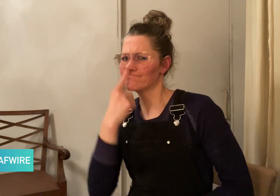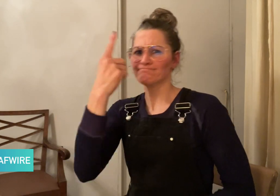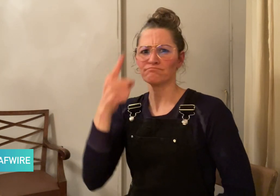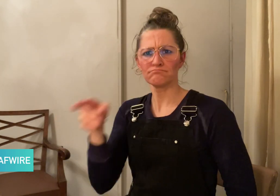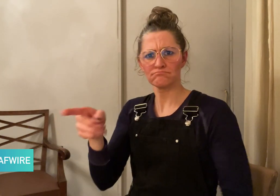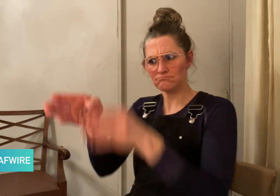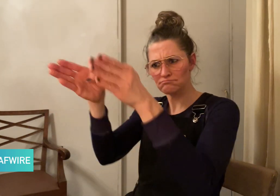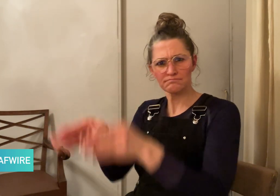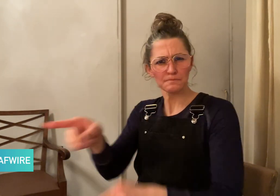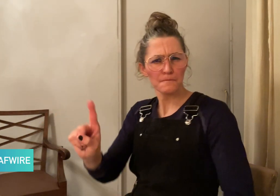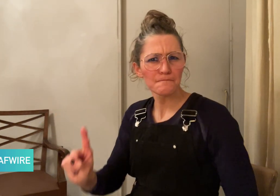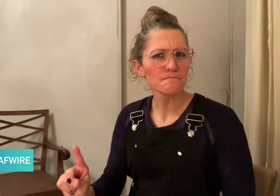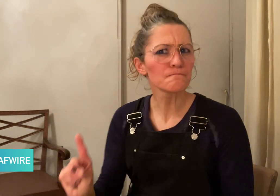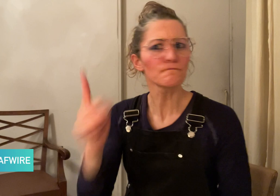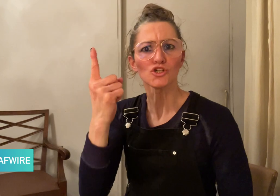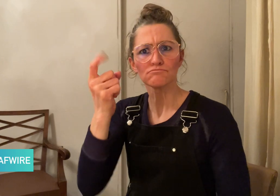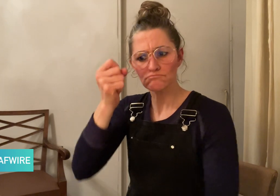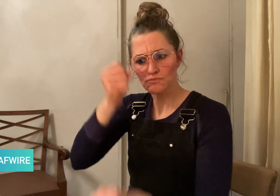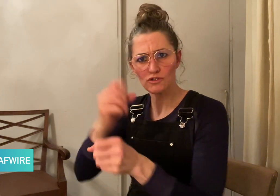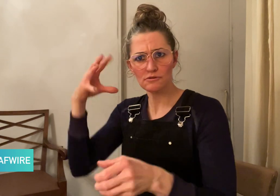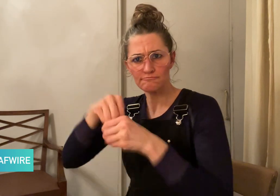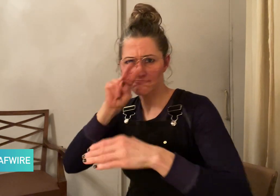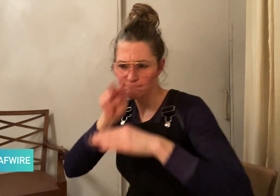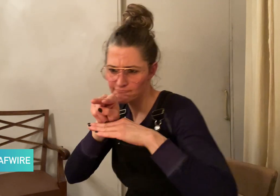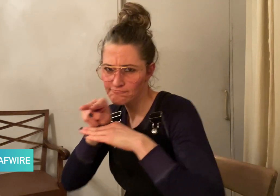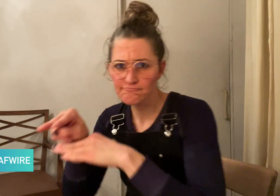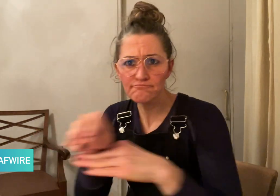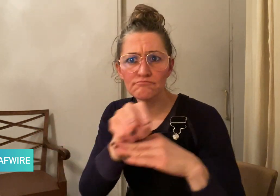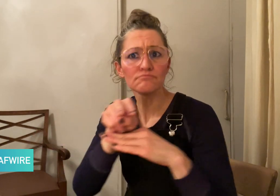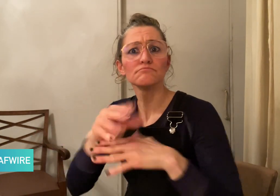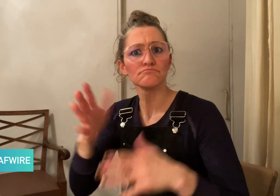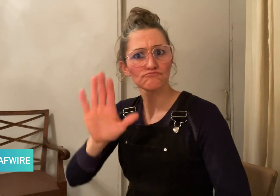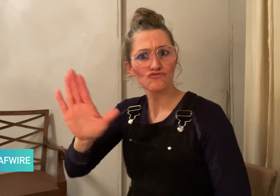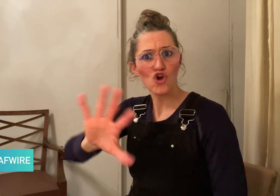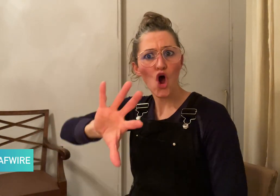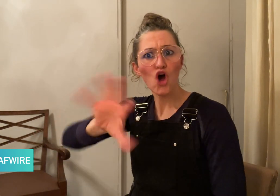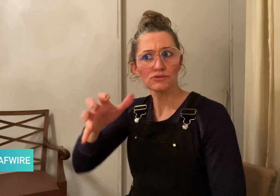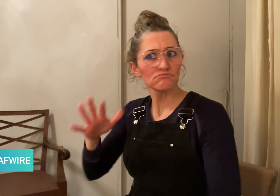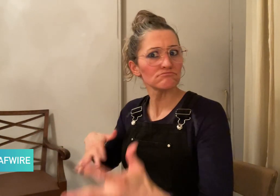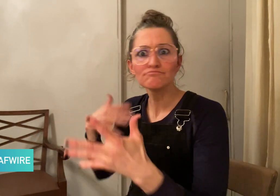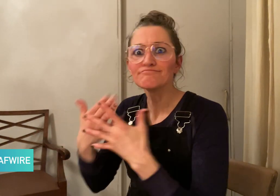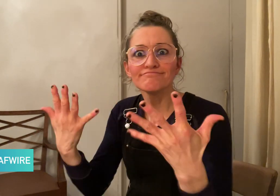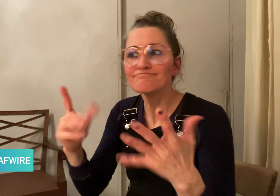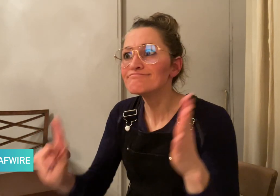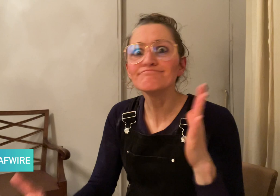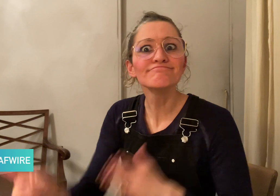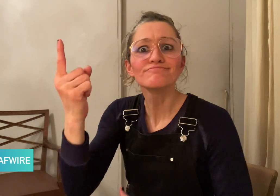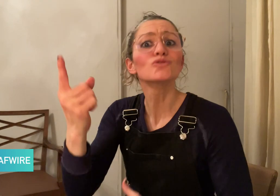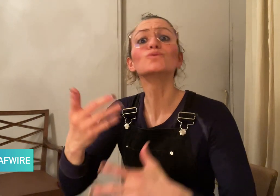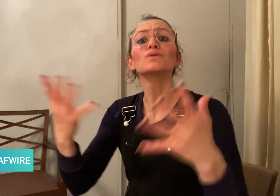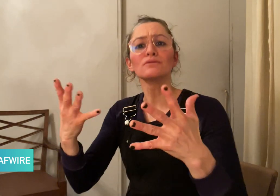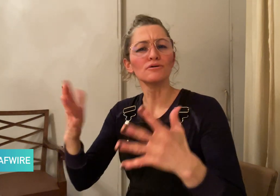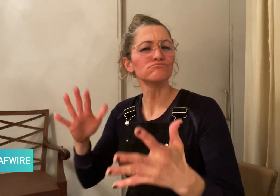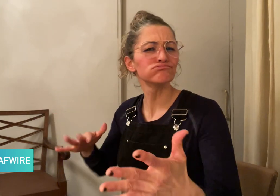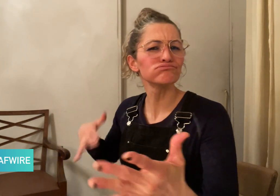that he is proud to be the first Deaf deputy in the country